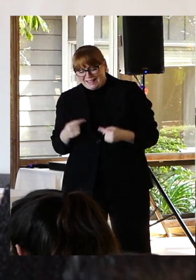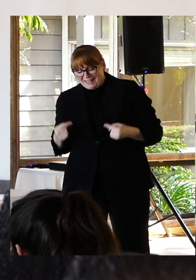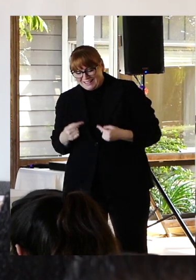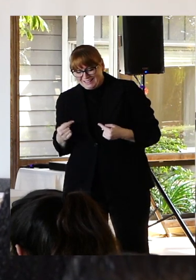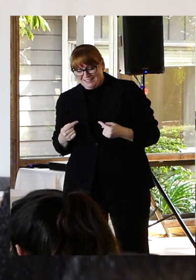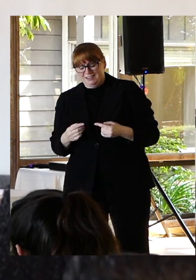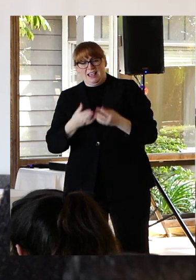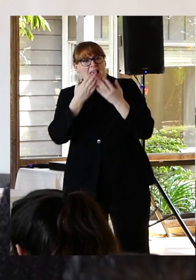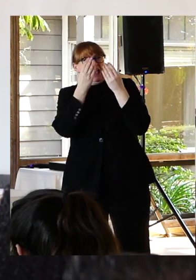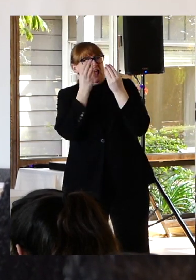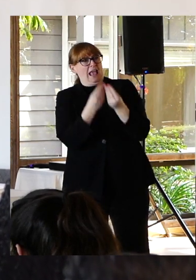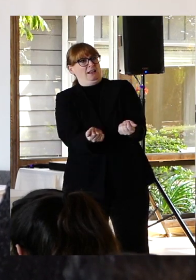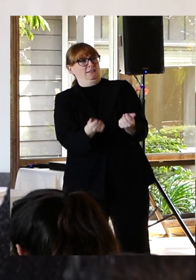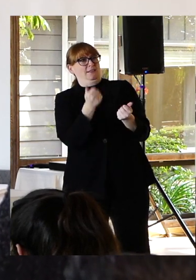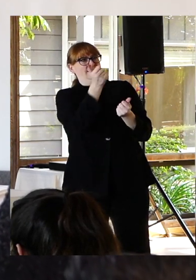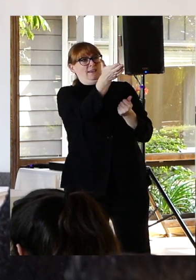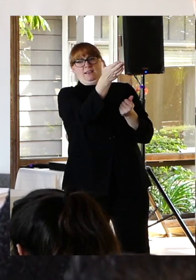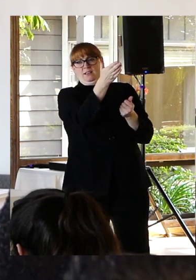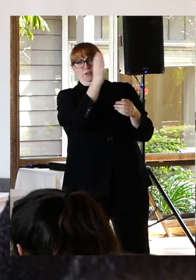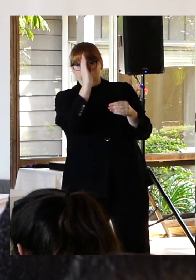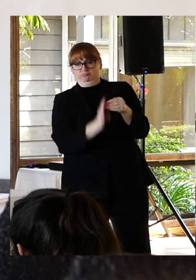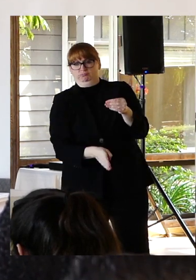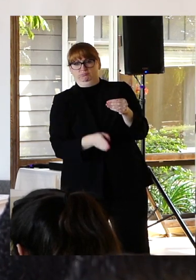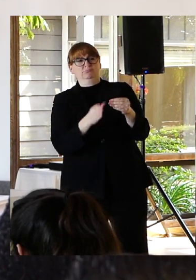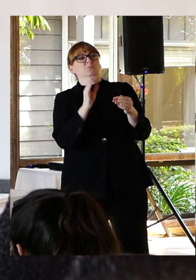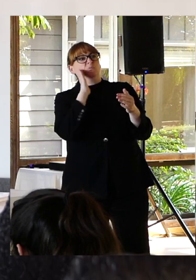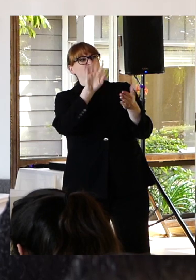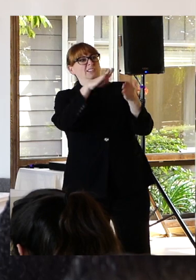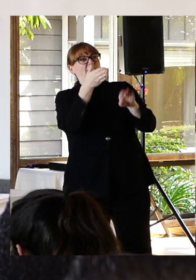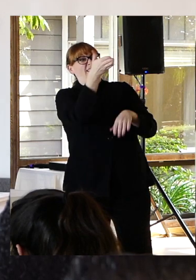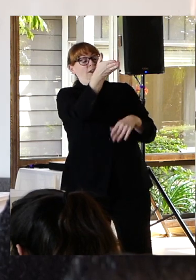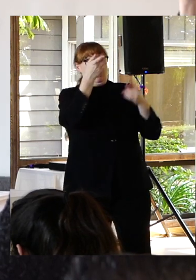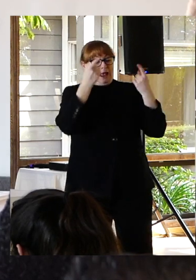When I found myself last summer up in San Francisco about an hour from